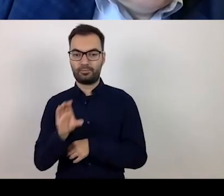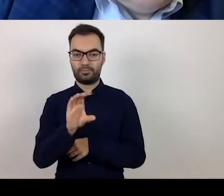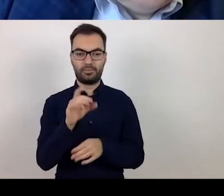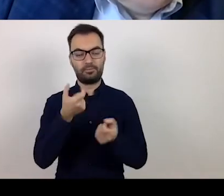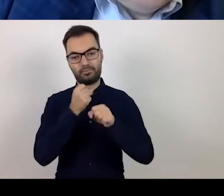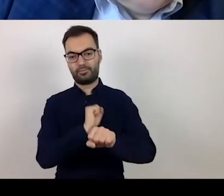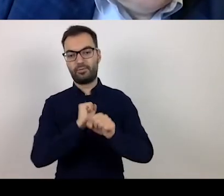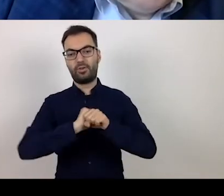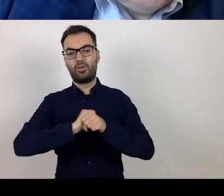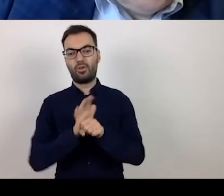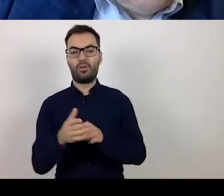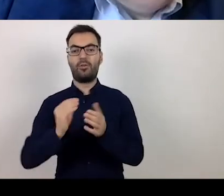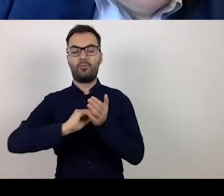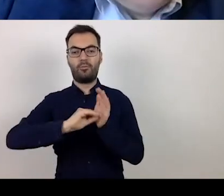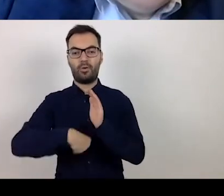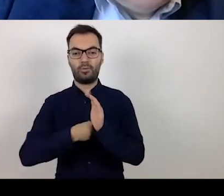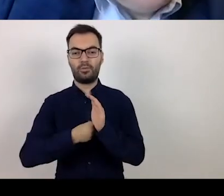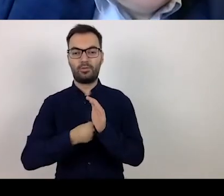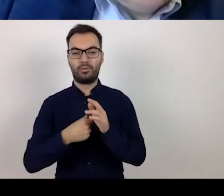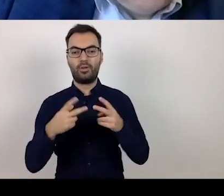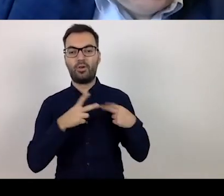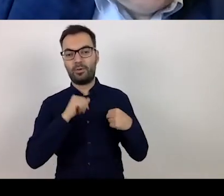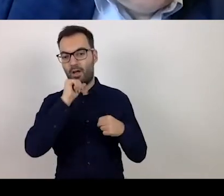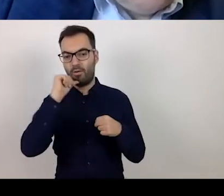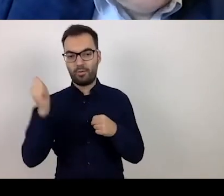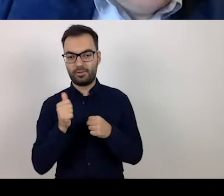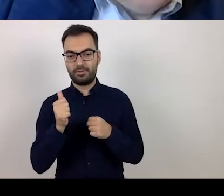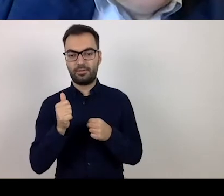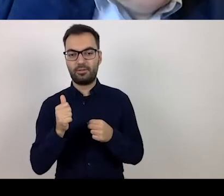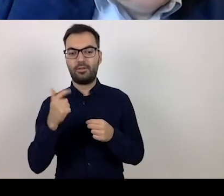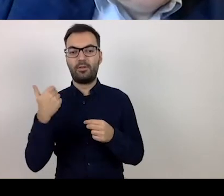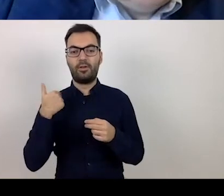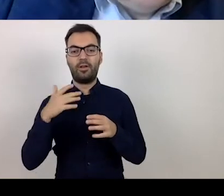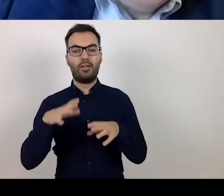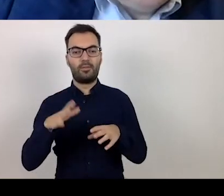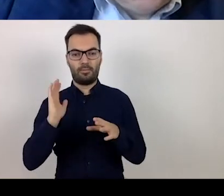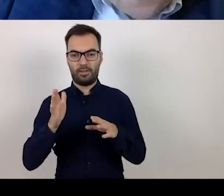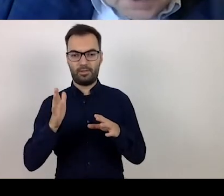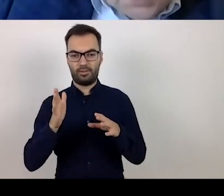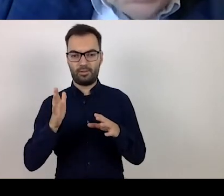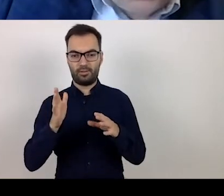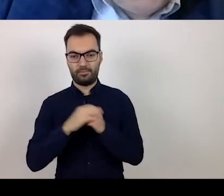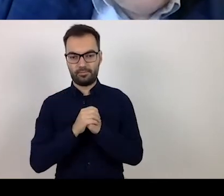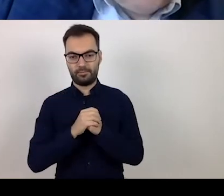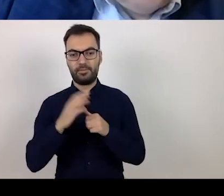was signed-off in early November by the European Commission.